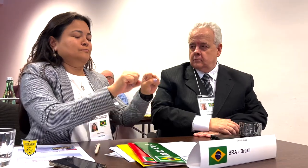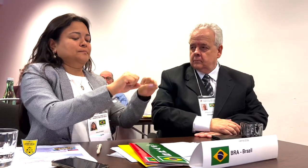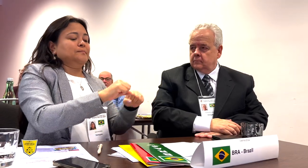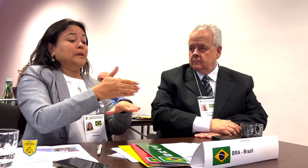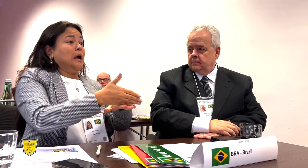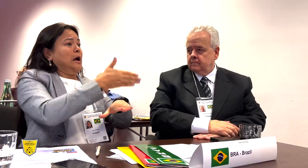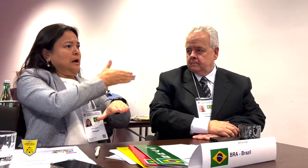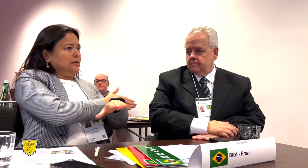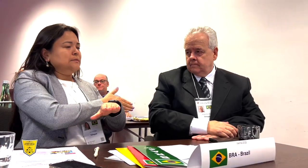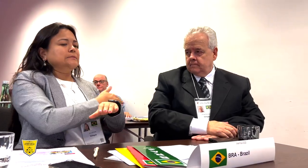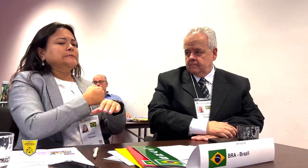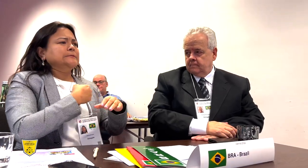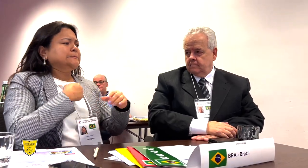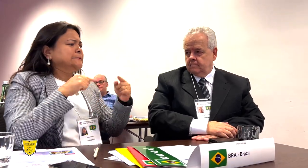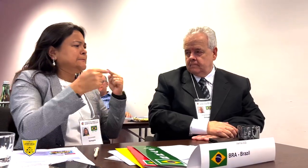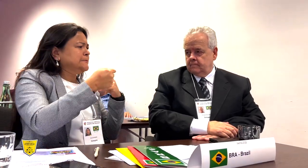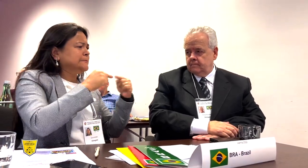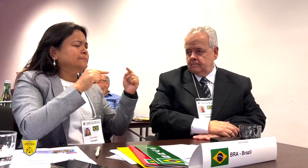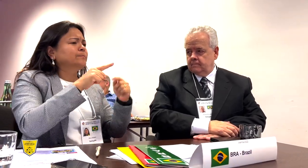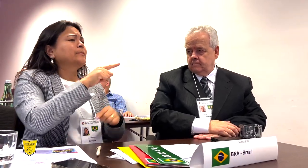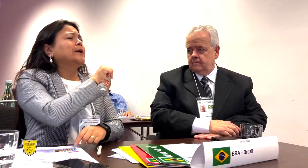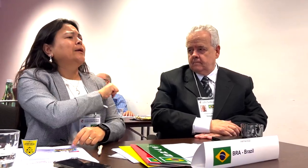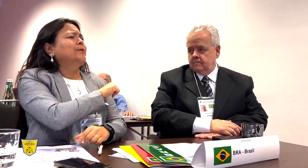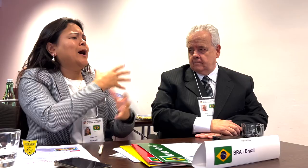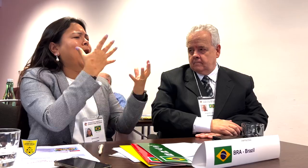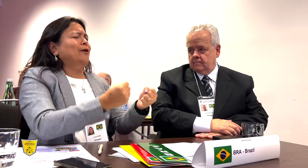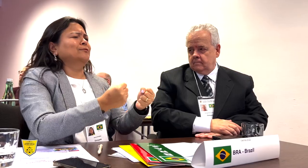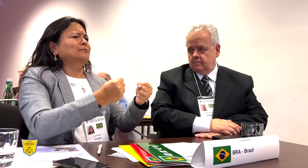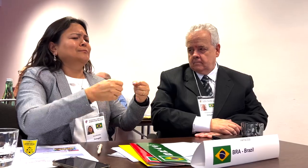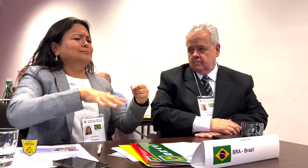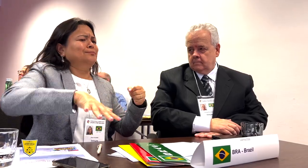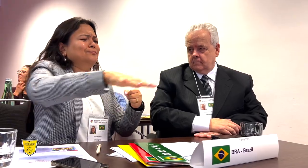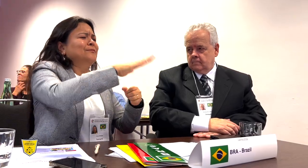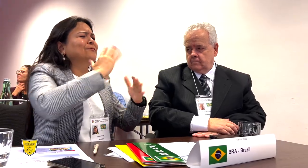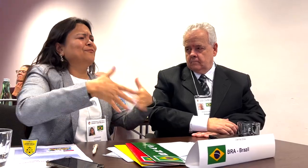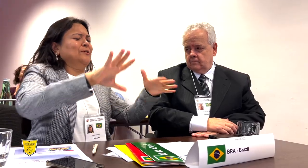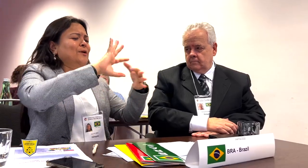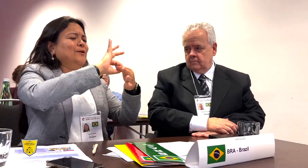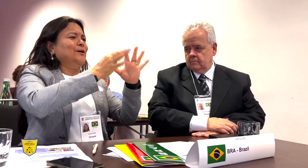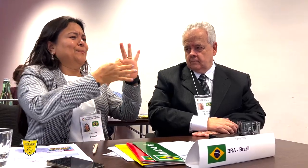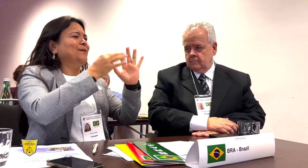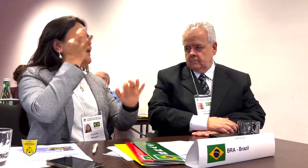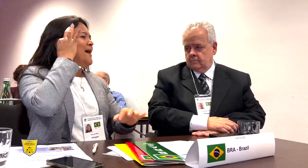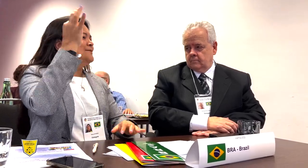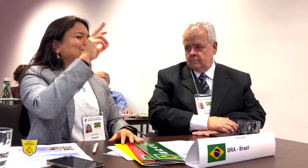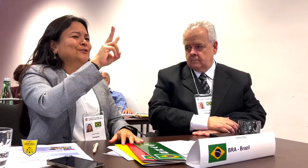During debates in the Lausanne Congress, knowing that the Olympics was held in Rio de Janeiro and they had all the facilities.